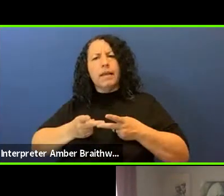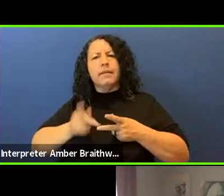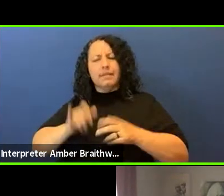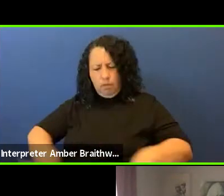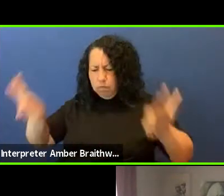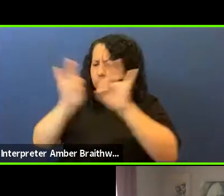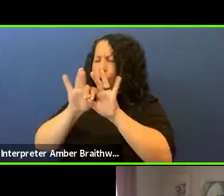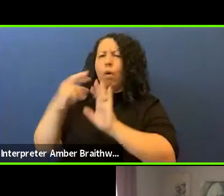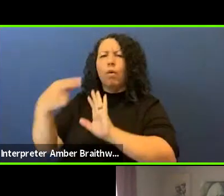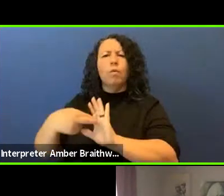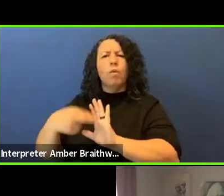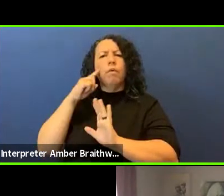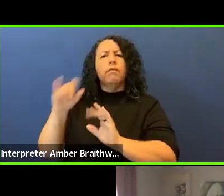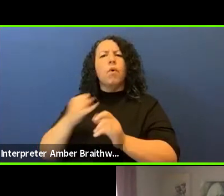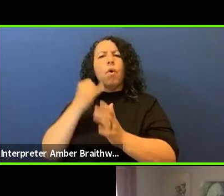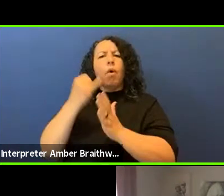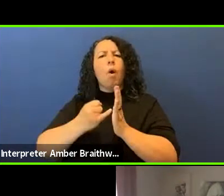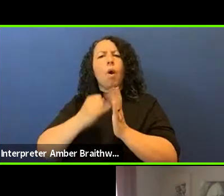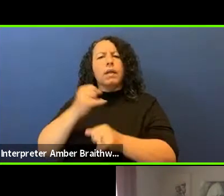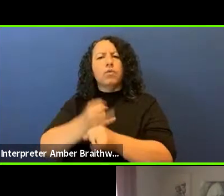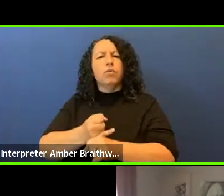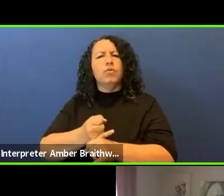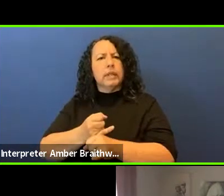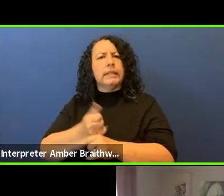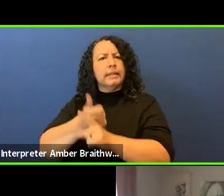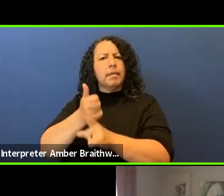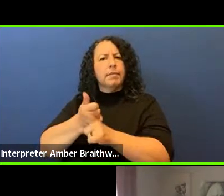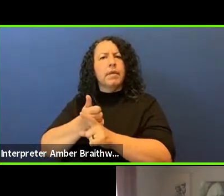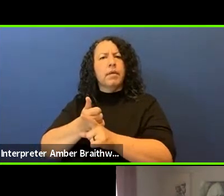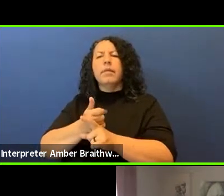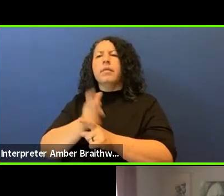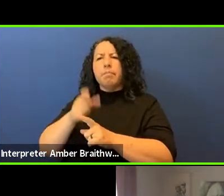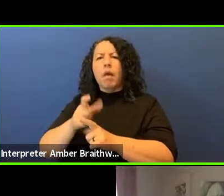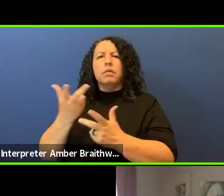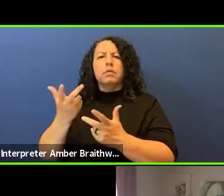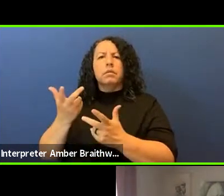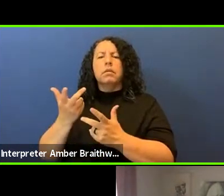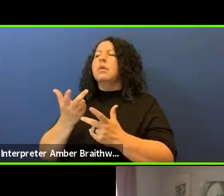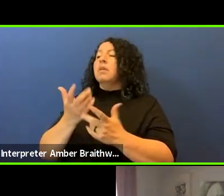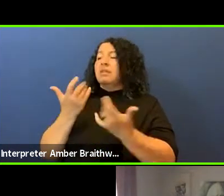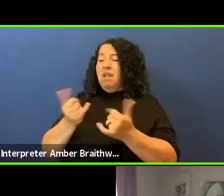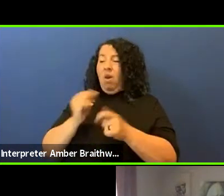art institutions to take. Now with COVID-19 we see a reshaping